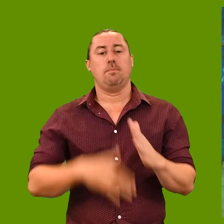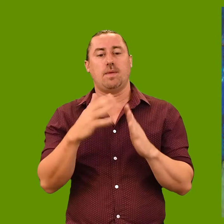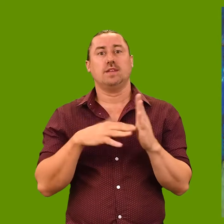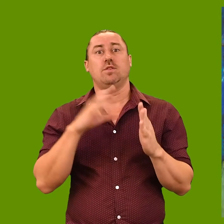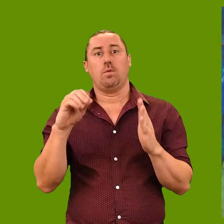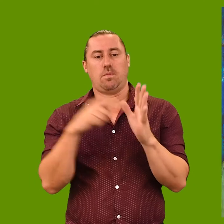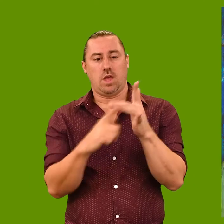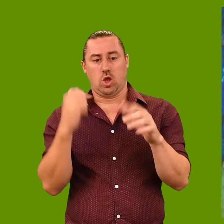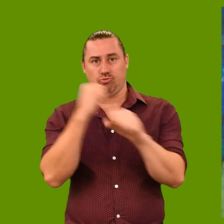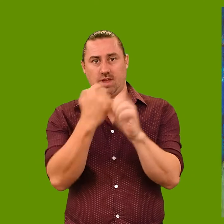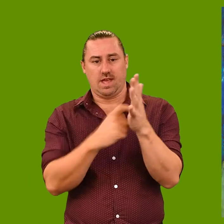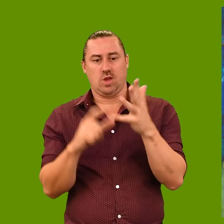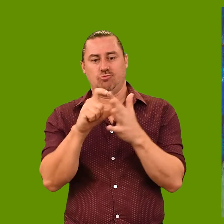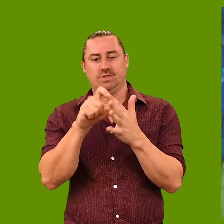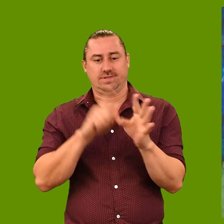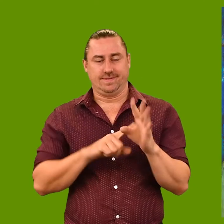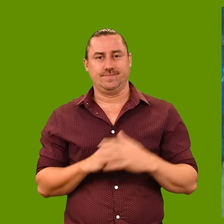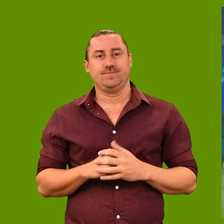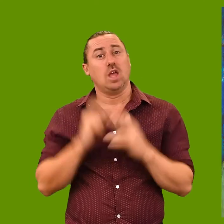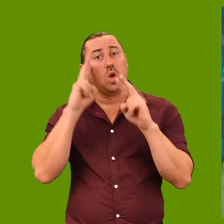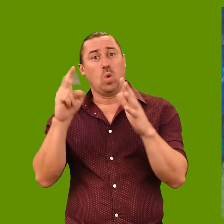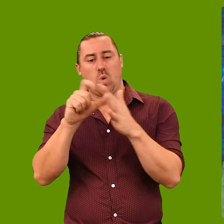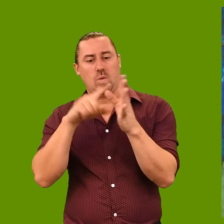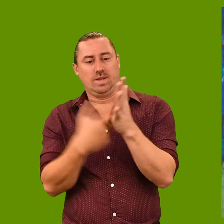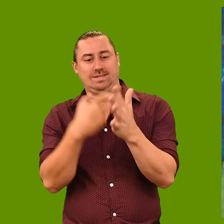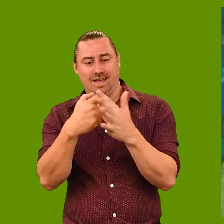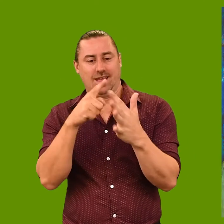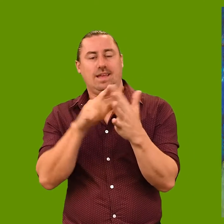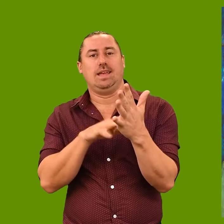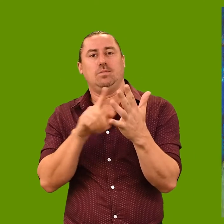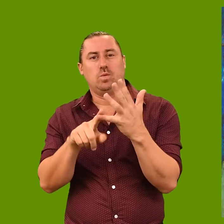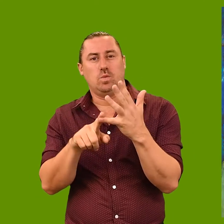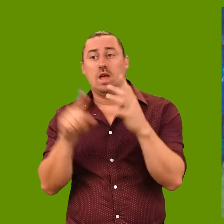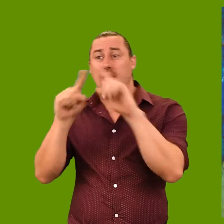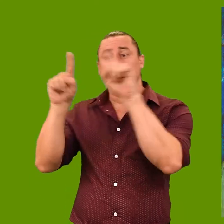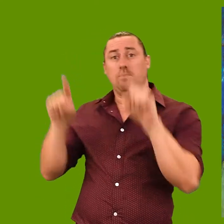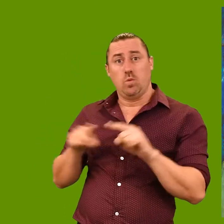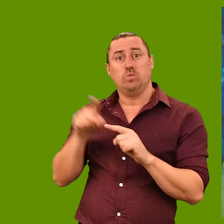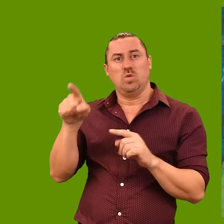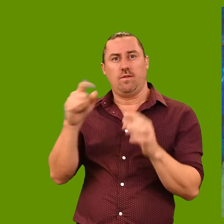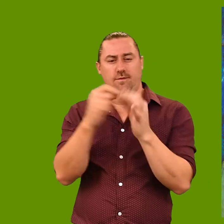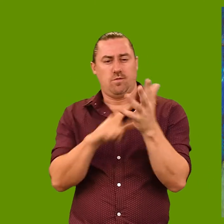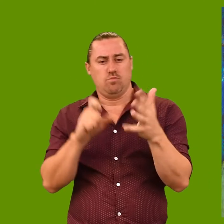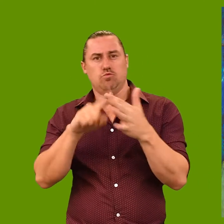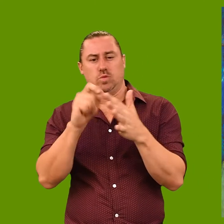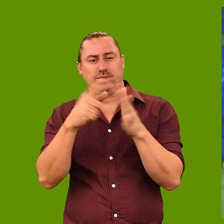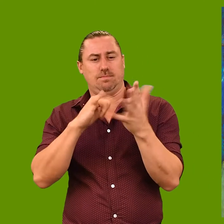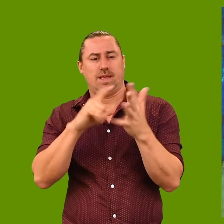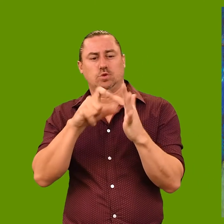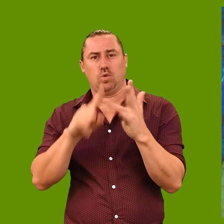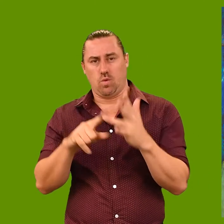This painting is by Craig Ruddy called 'Dark emu - portrait of Bruce Pascie'.